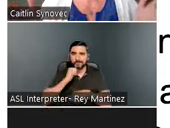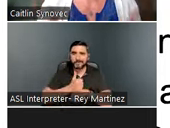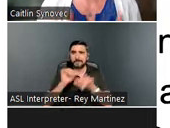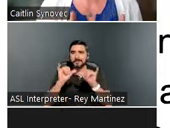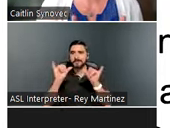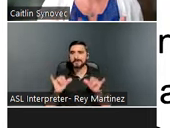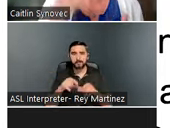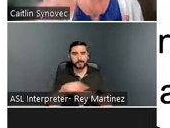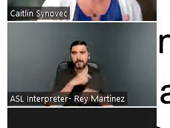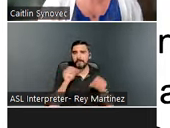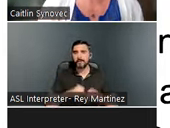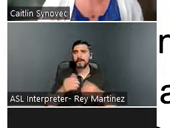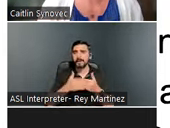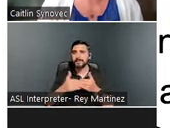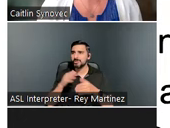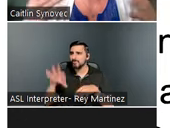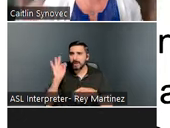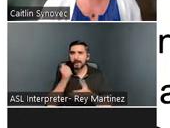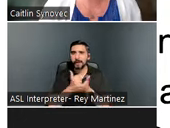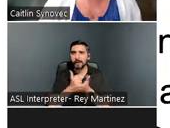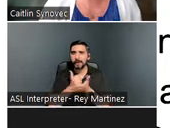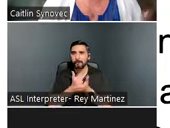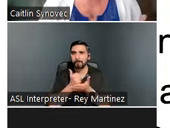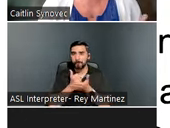make it easy for people to find the help that they need and get the supports they